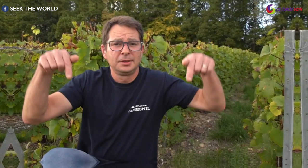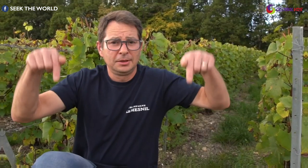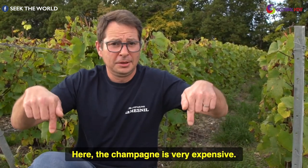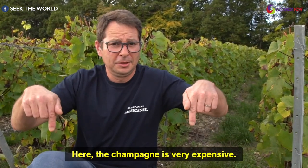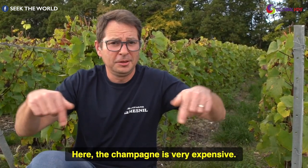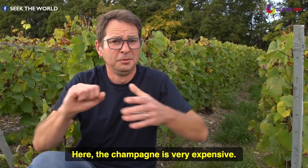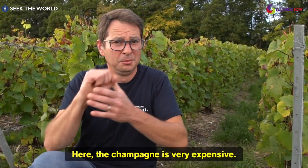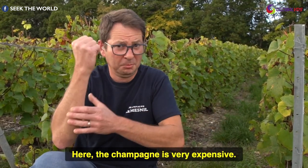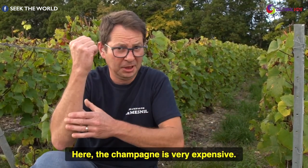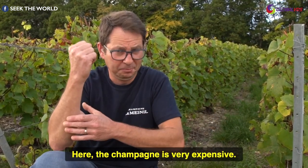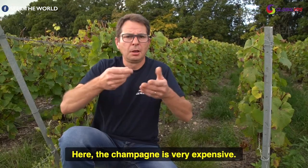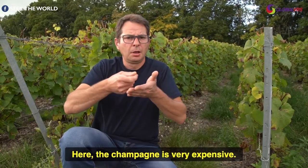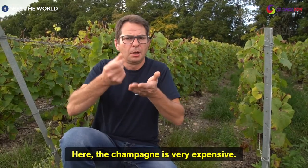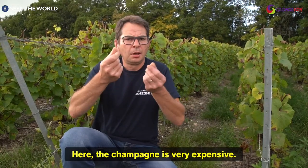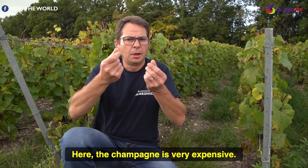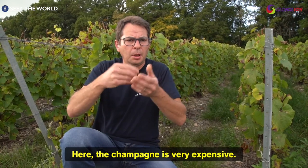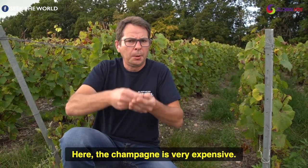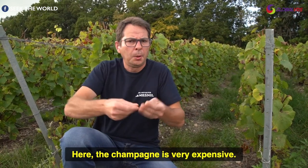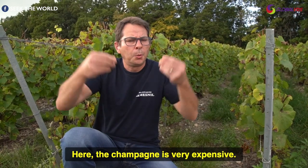here the champagne is very expensive